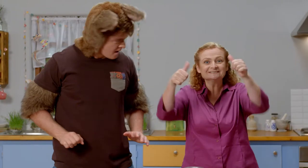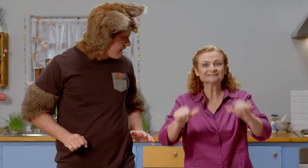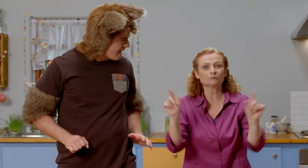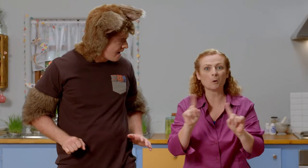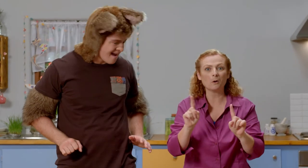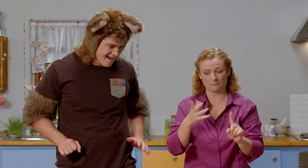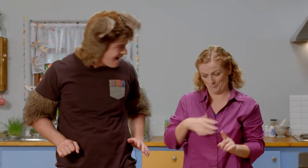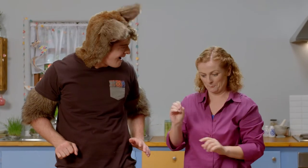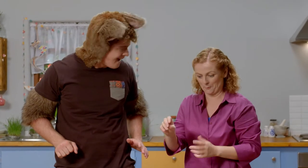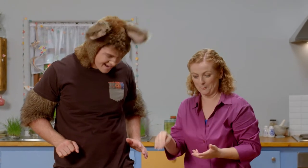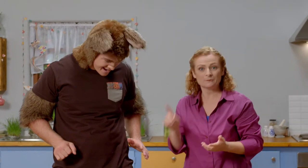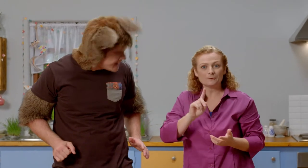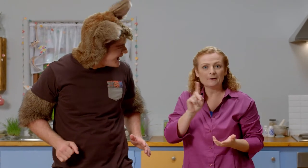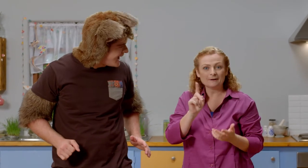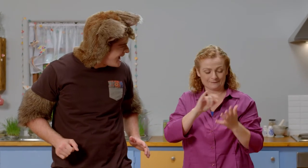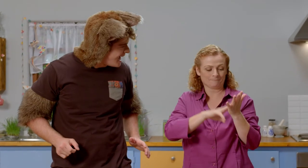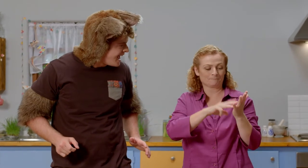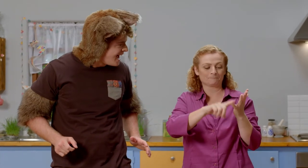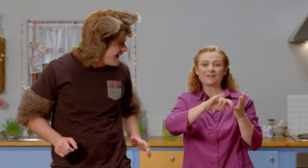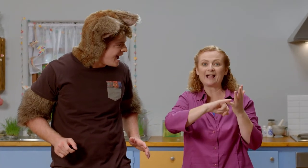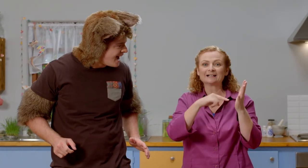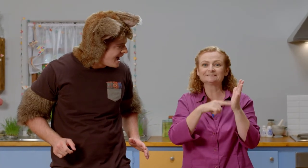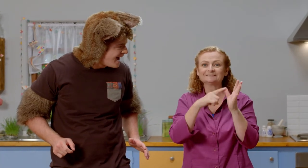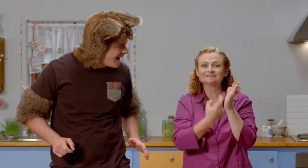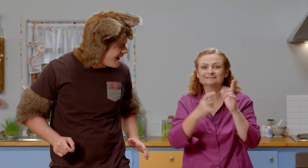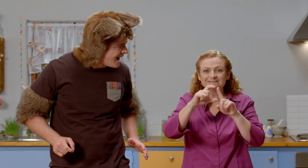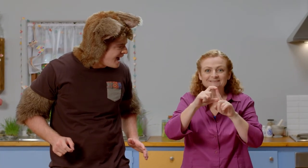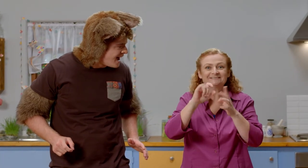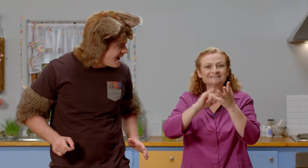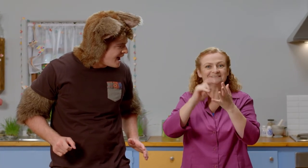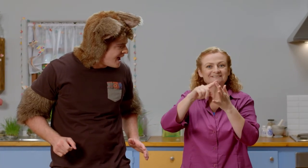Now we just need to add our mustard seeds.